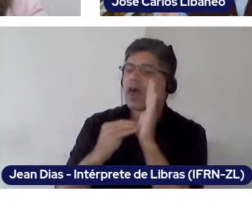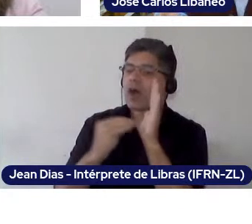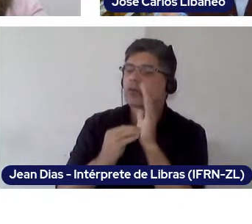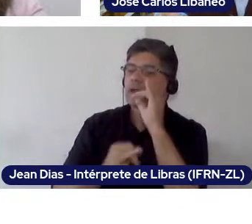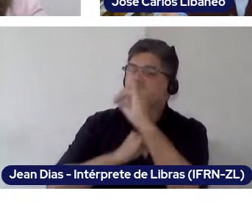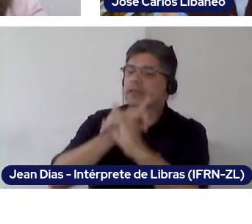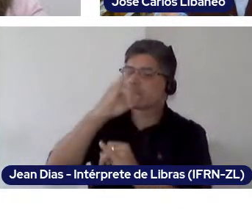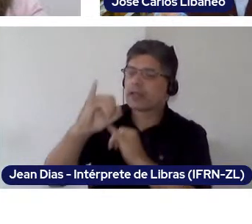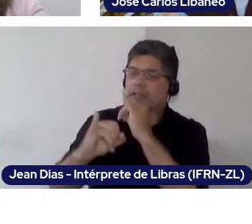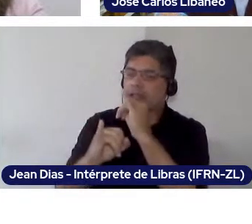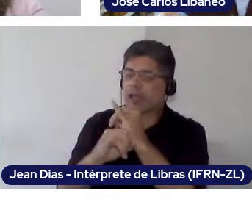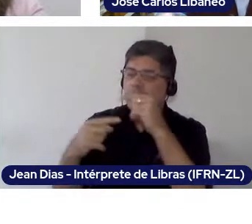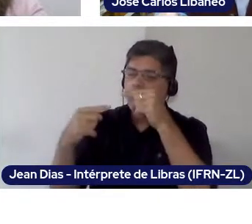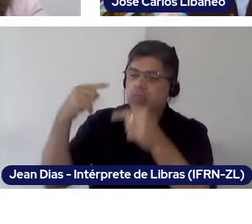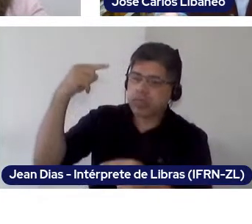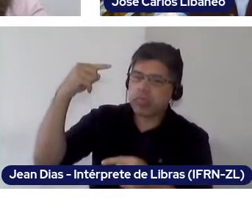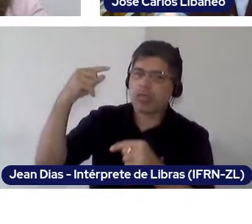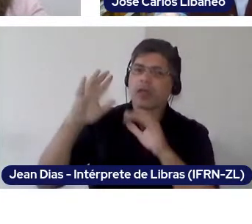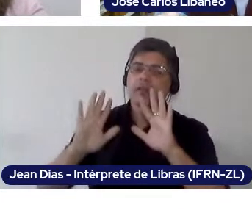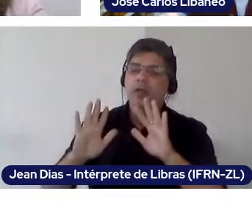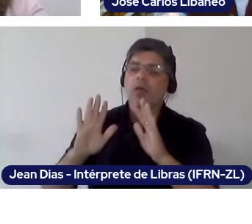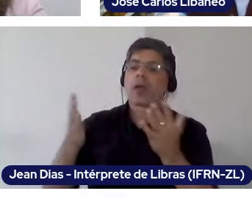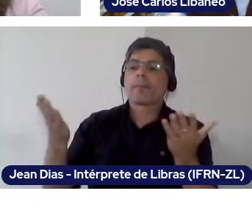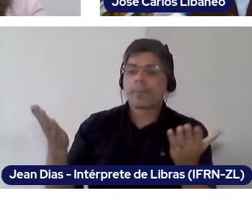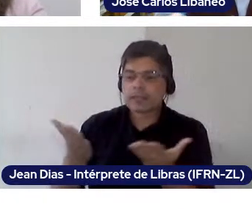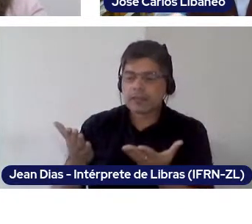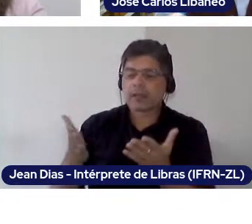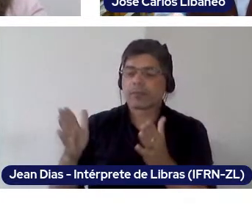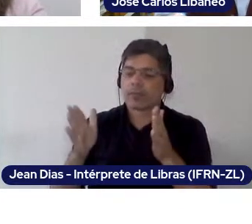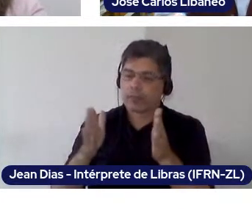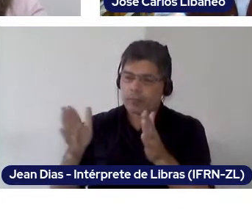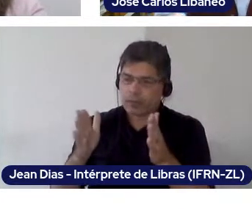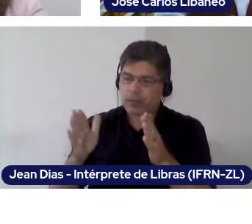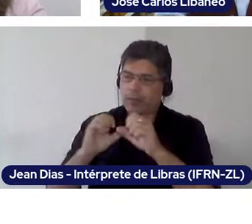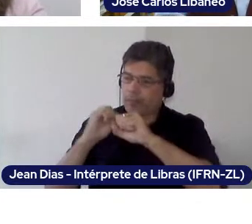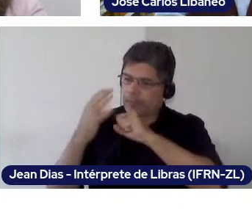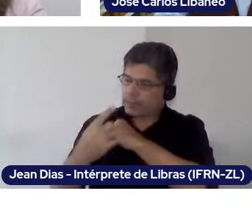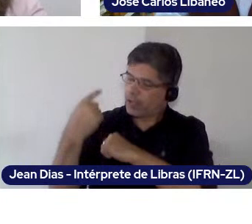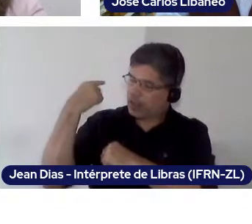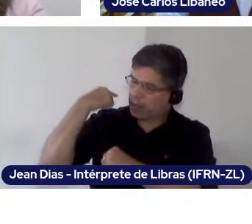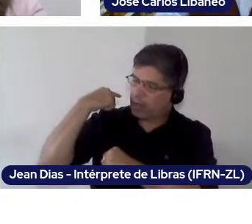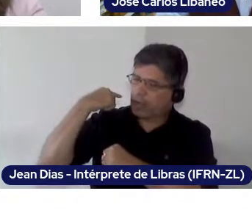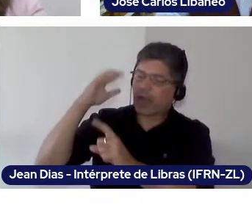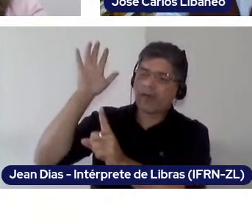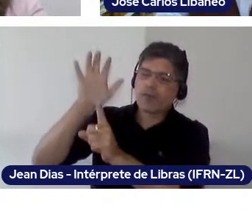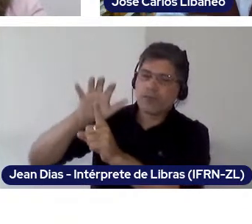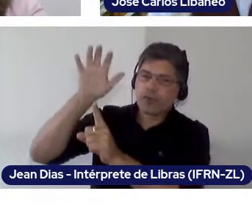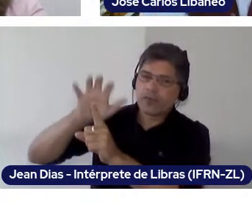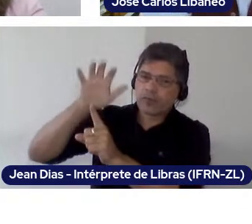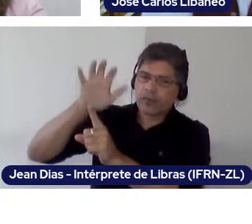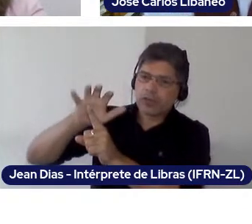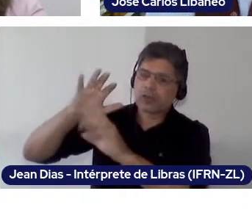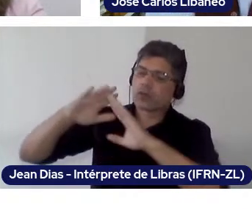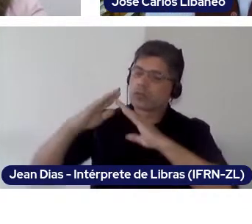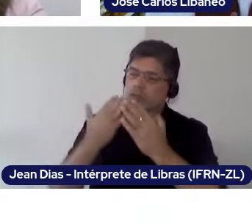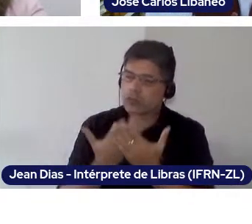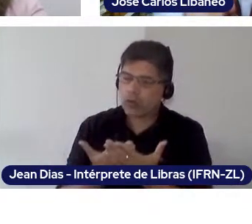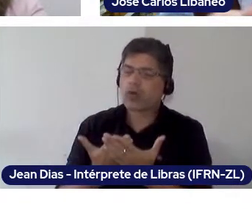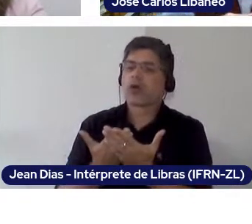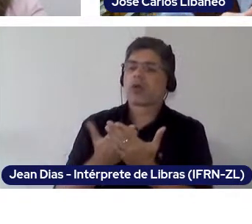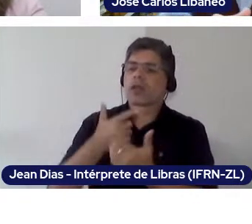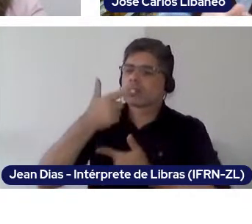Thus, it is clear that the pandemic has affected a lot the schools and the teacher's roles.